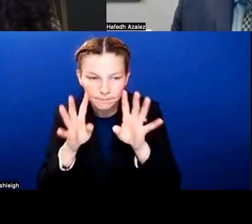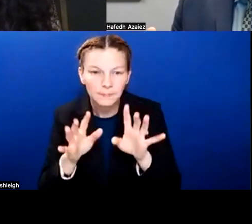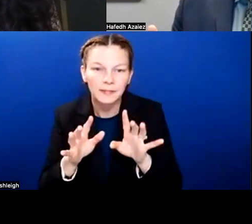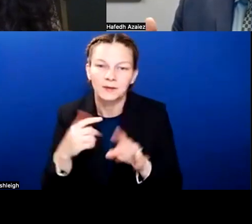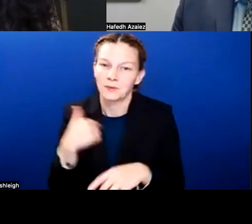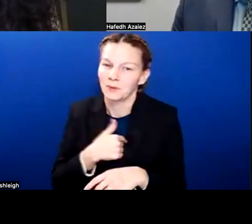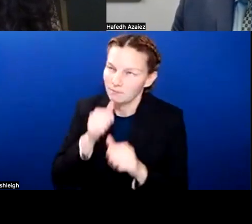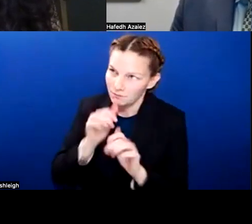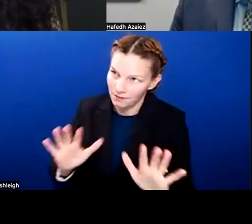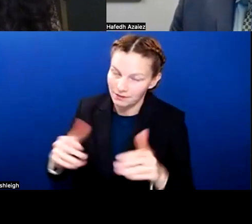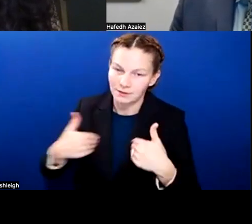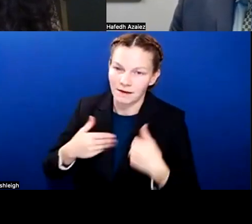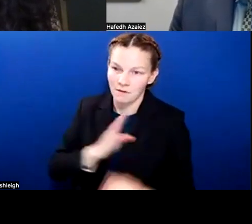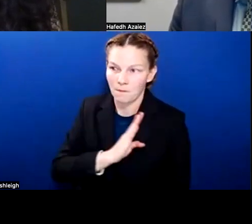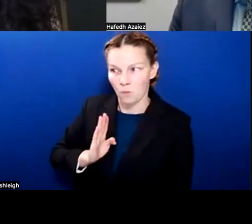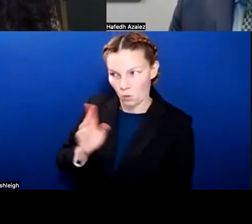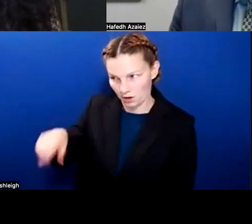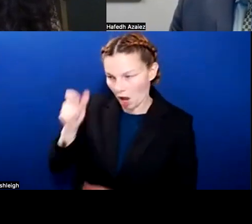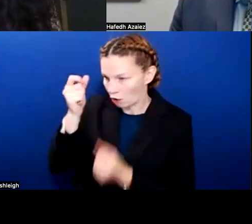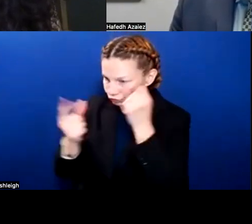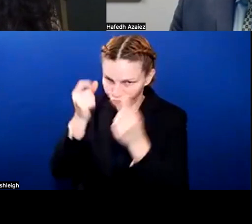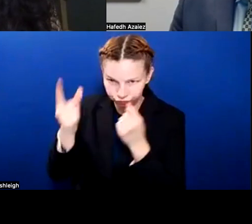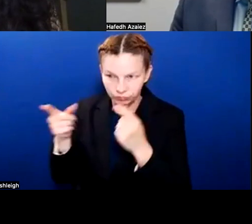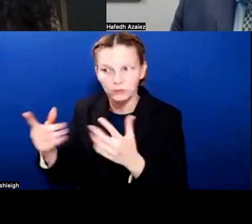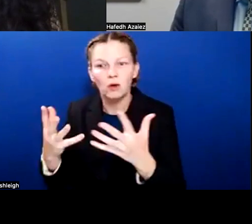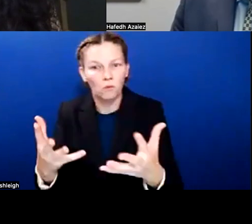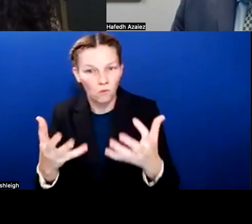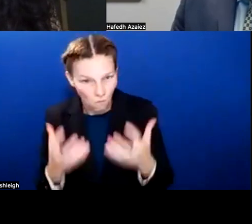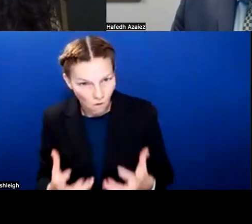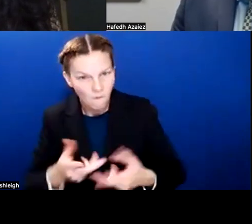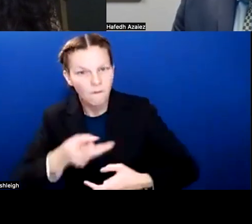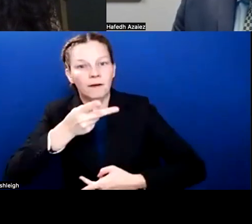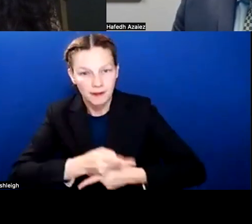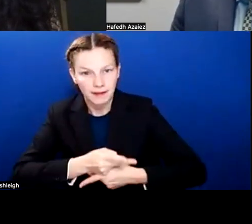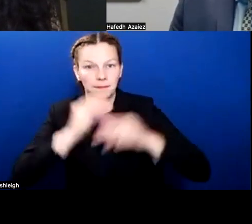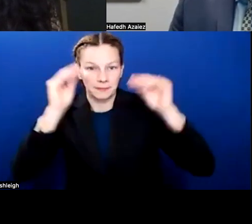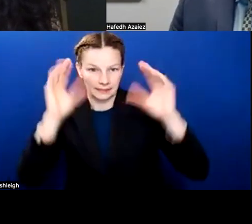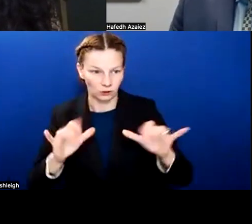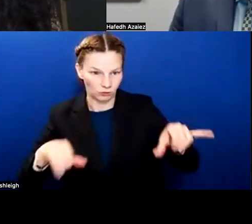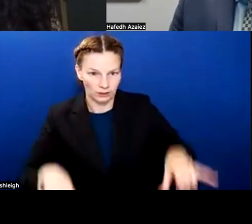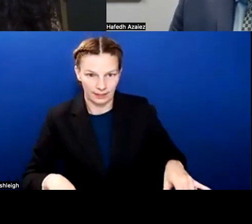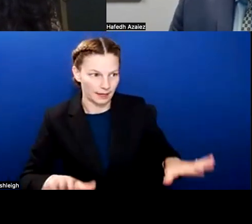and cares about keeping our great teachers and our great staff here. So the cool things we were doing.